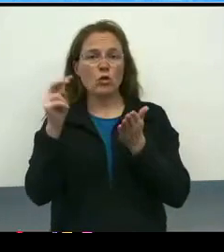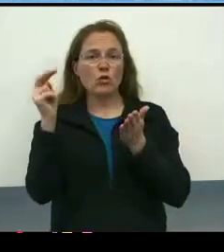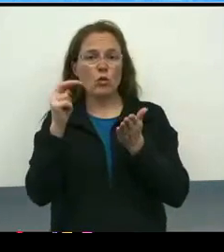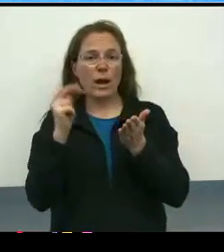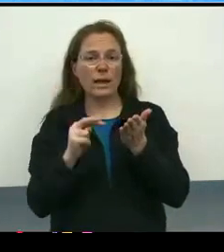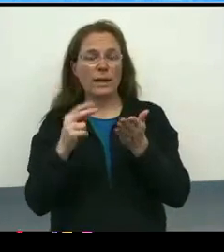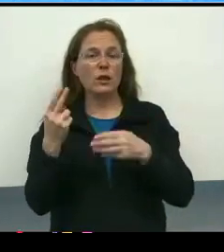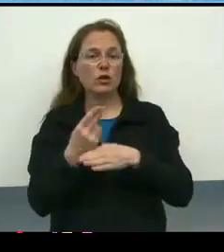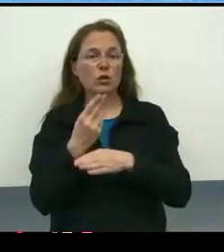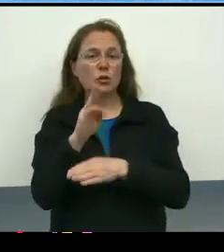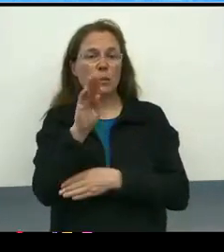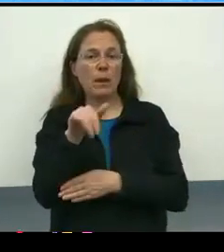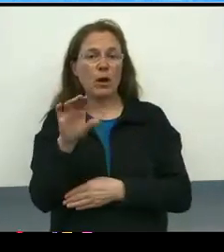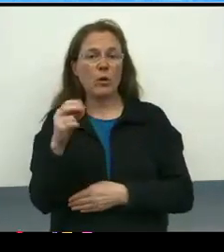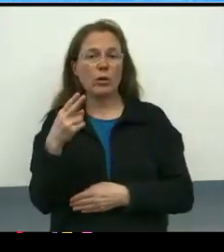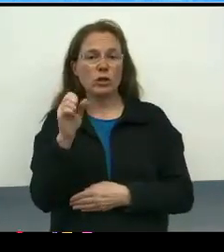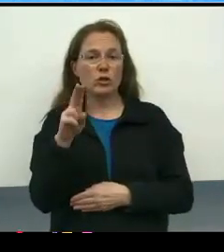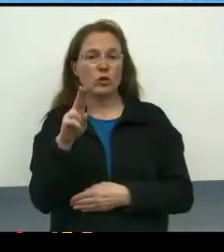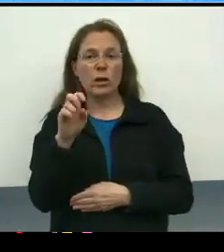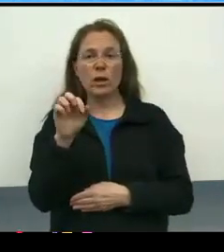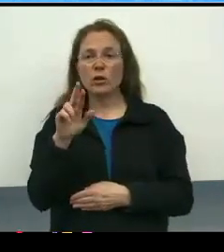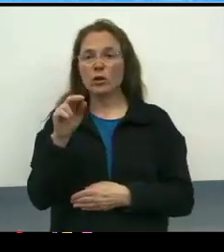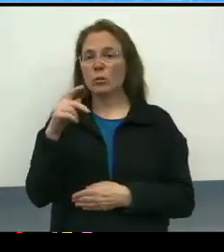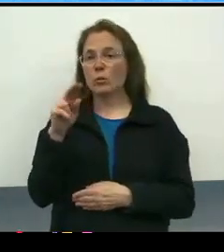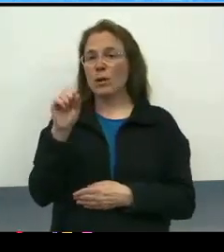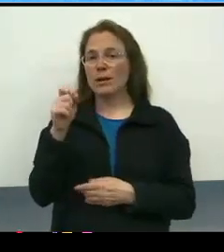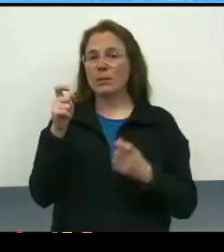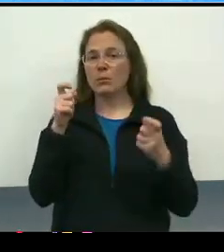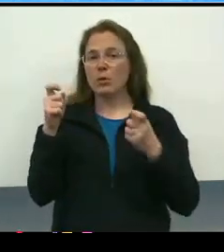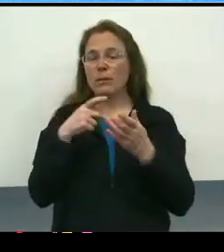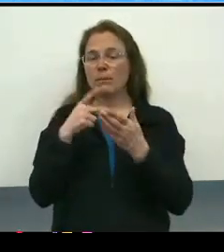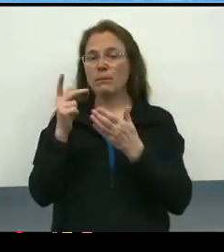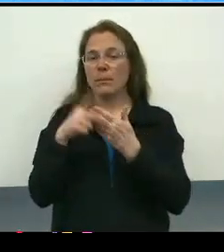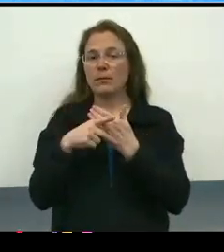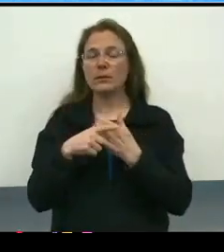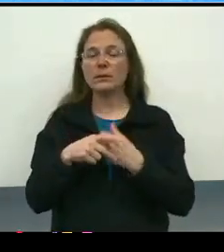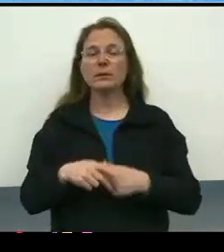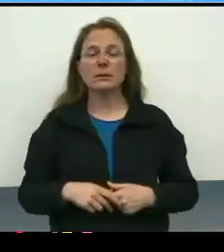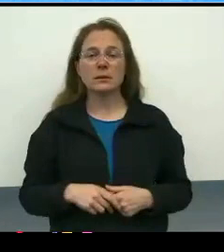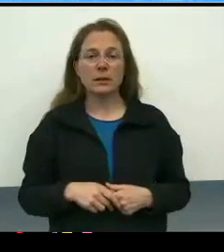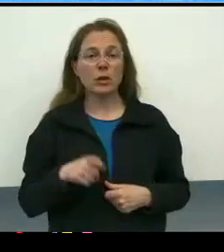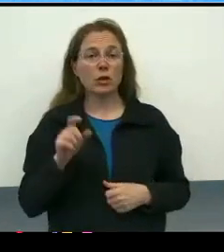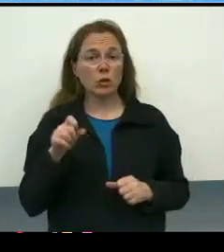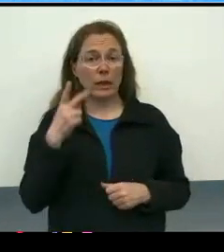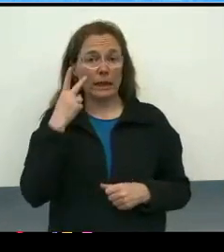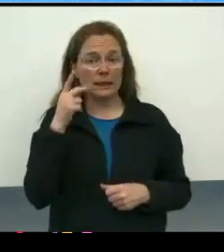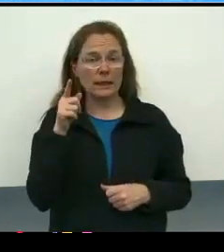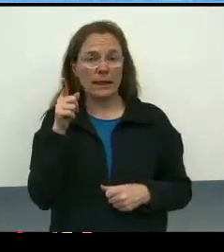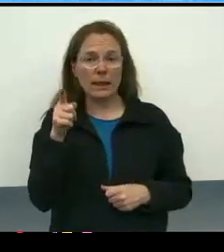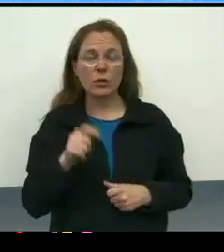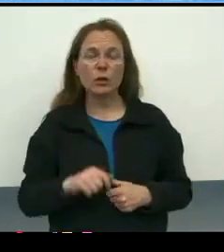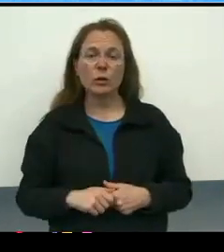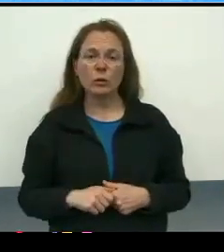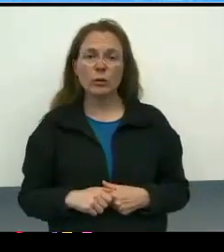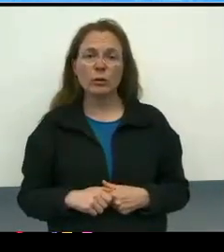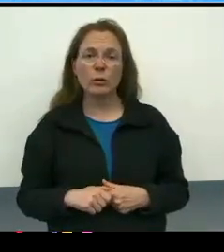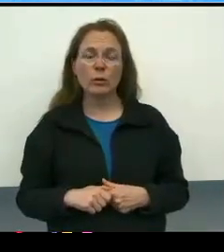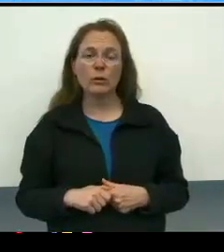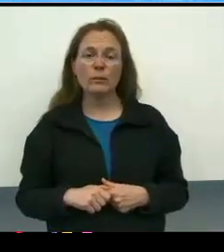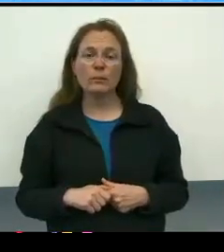by the OHSU enterprise program management office. You can see that the recommendation,